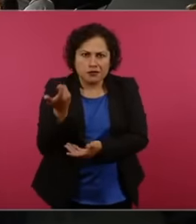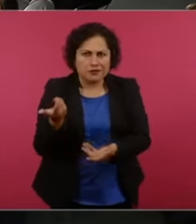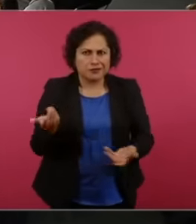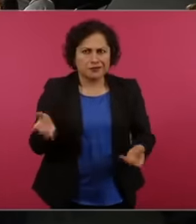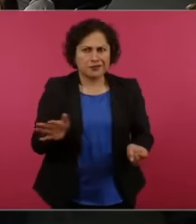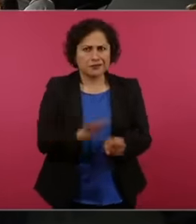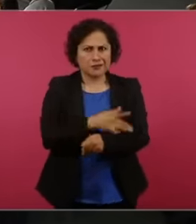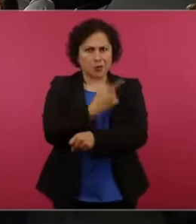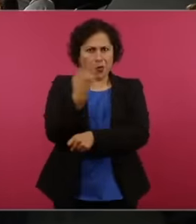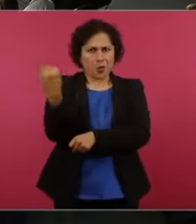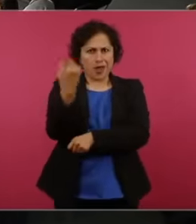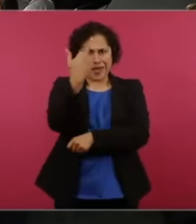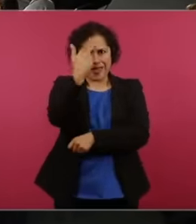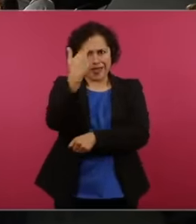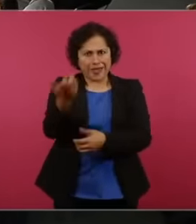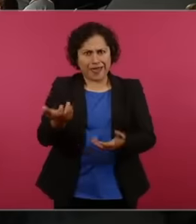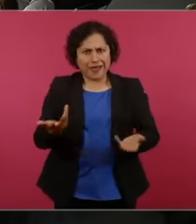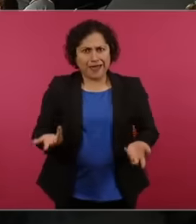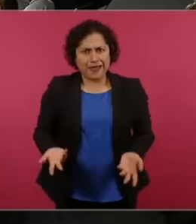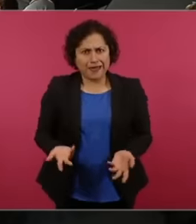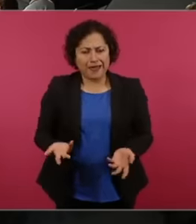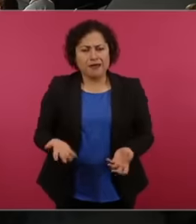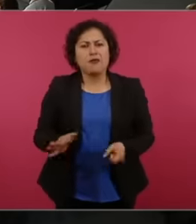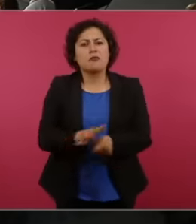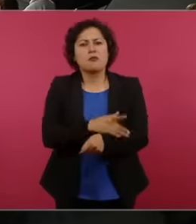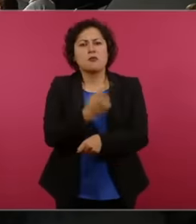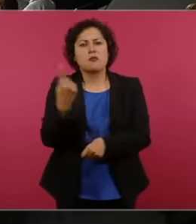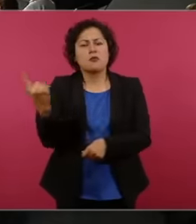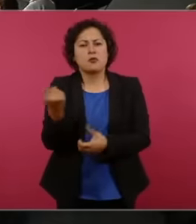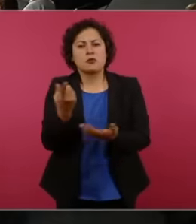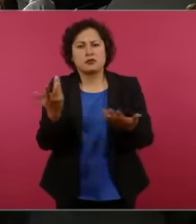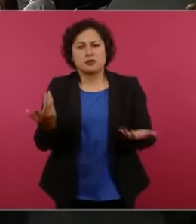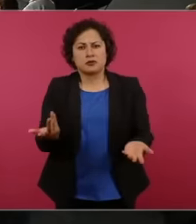is clearly